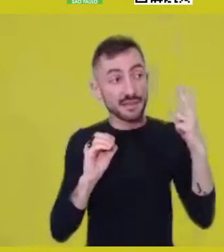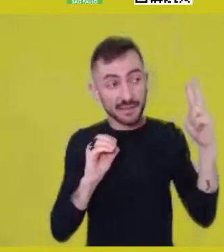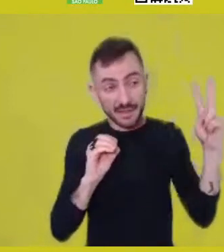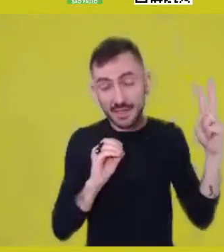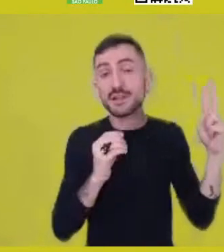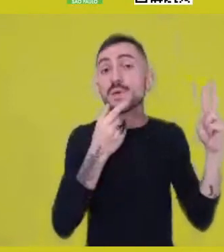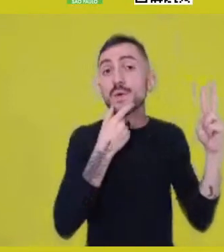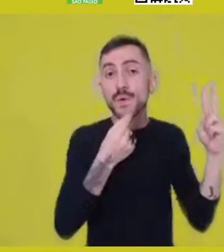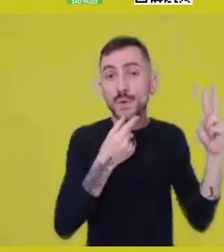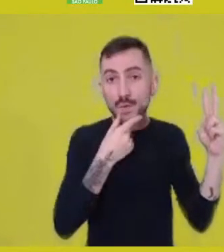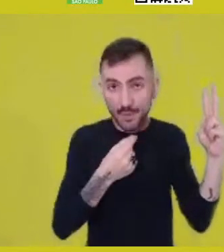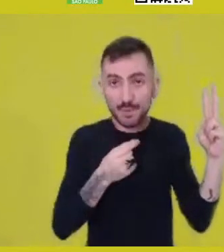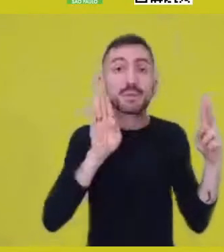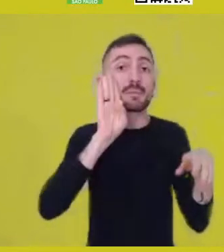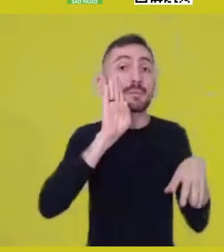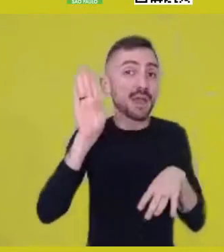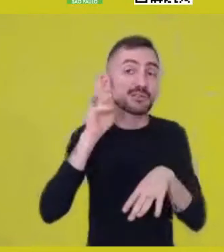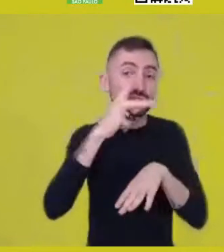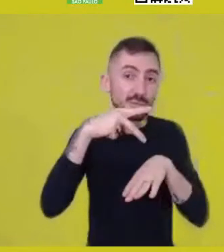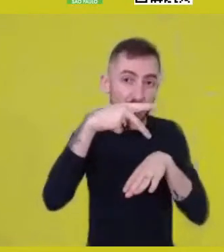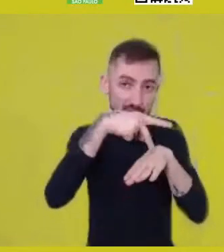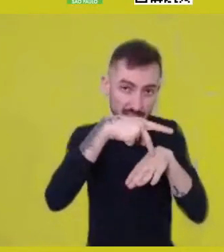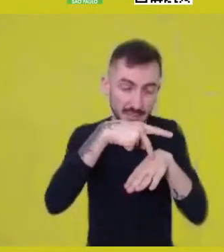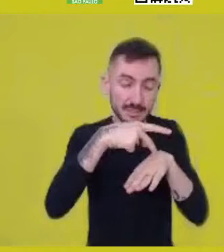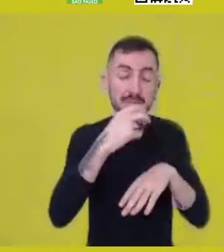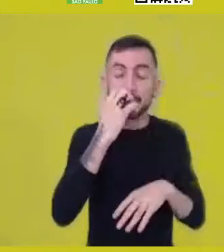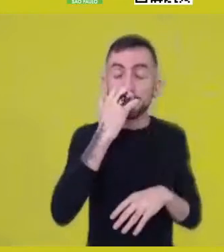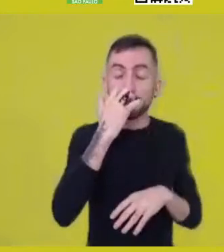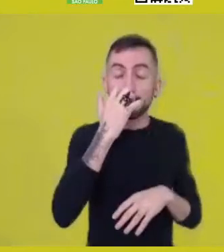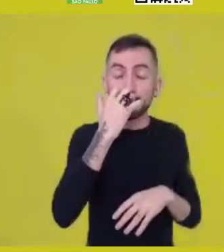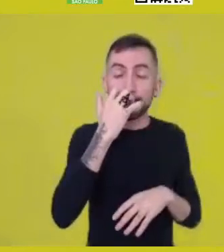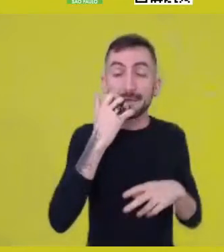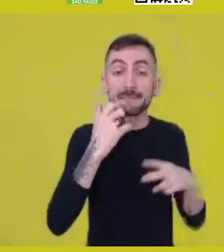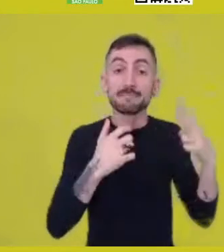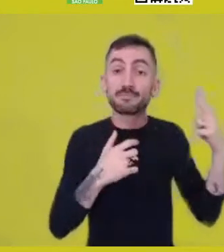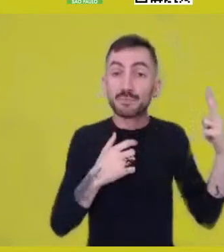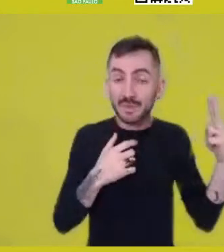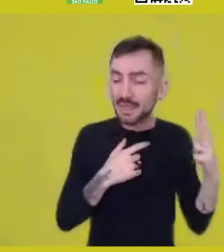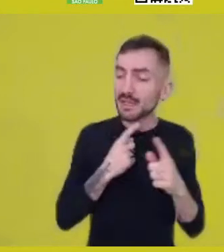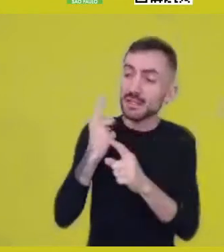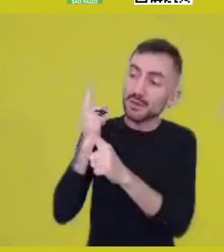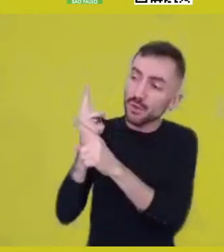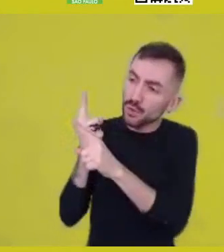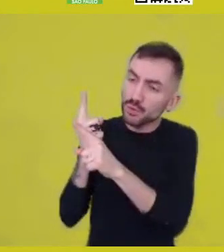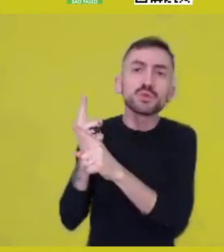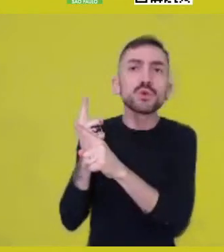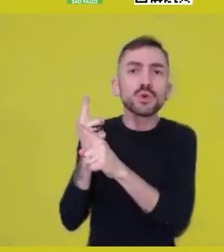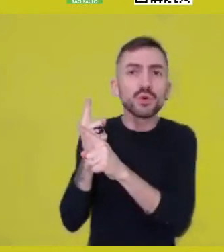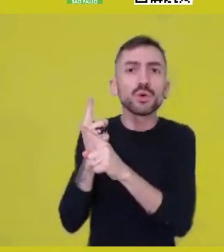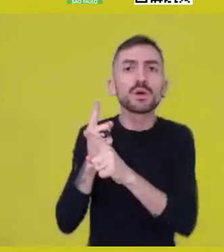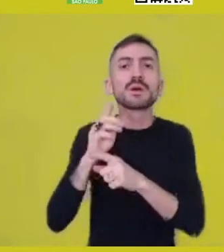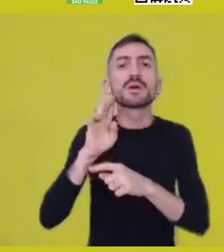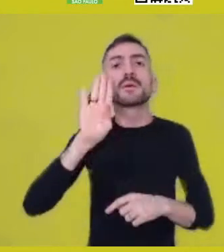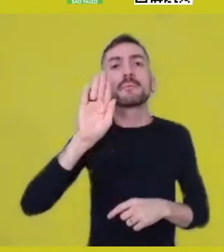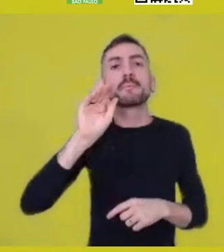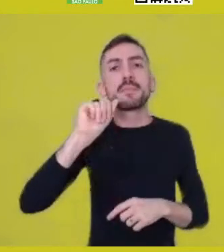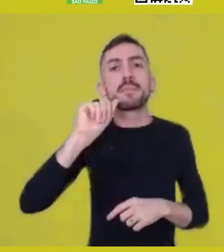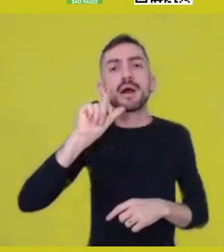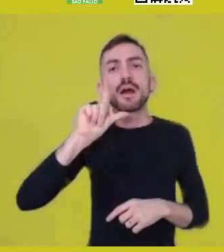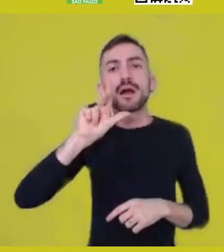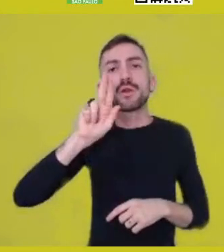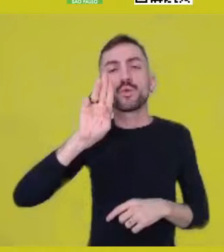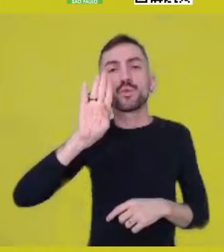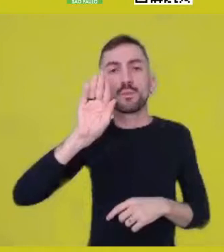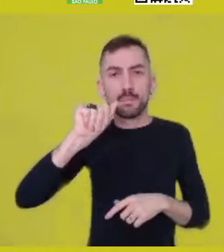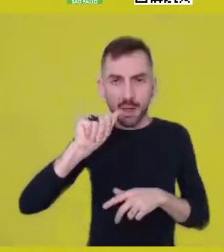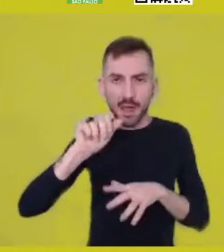by a Belgian missionary when he meets the Balubas, specifically,